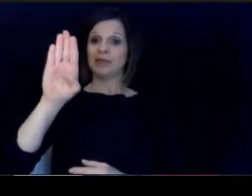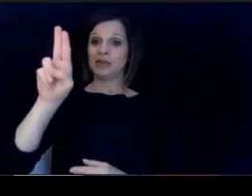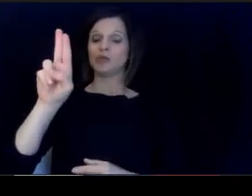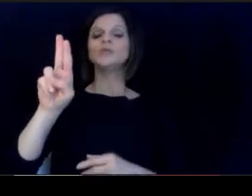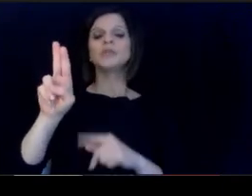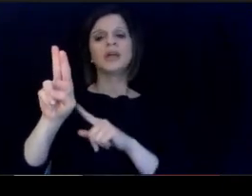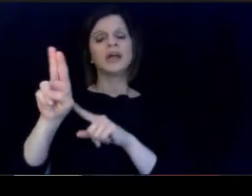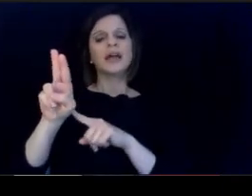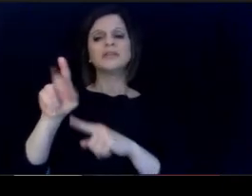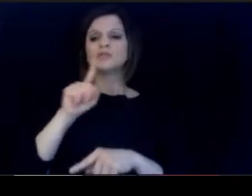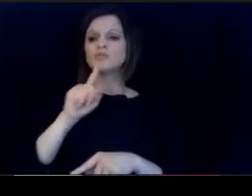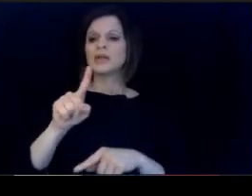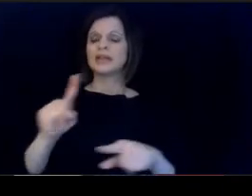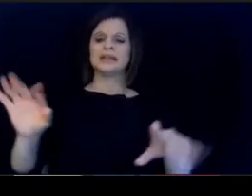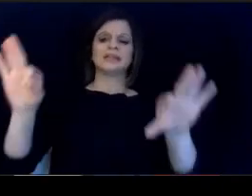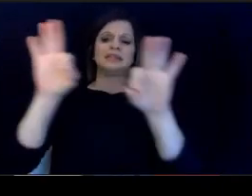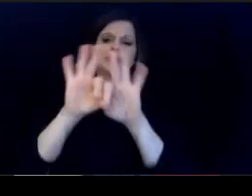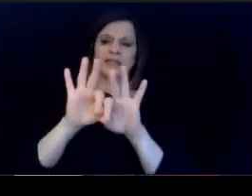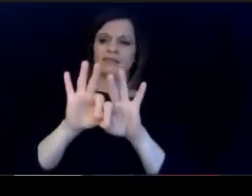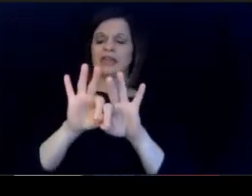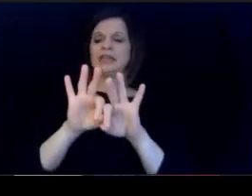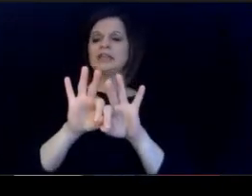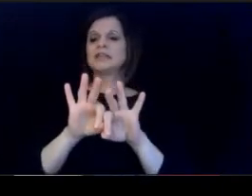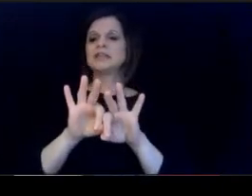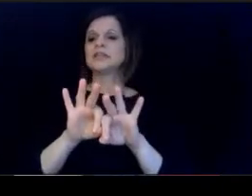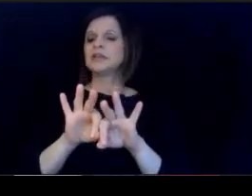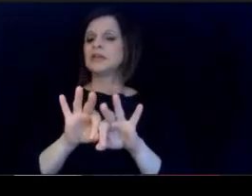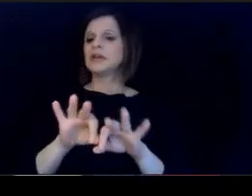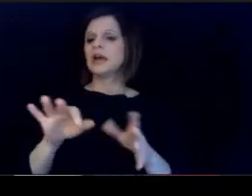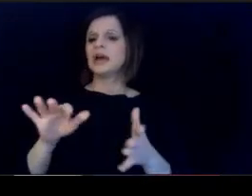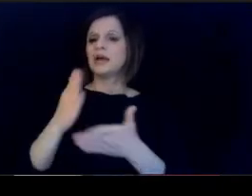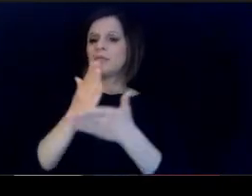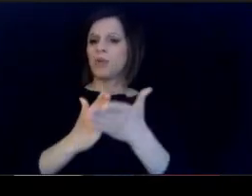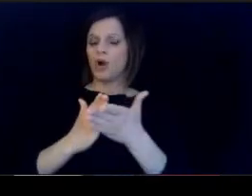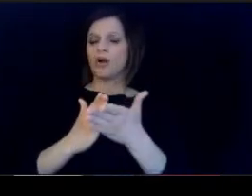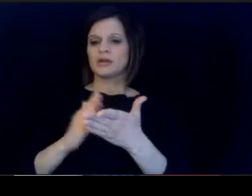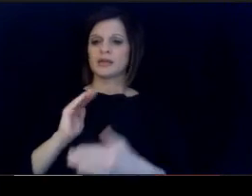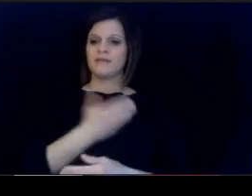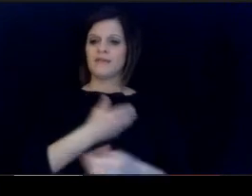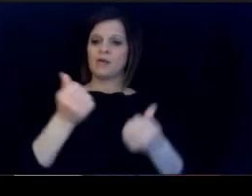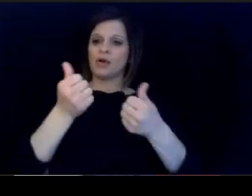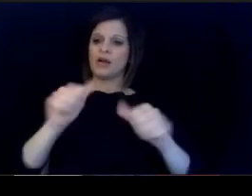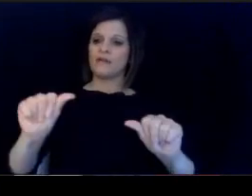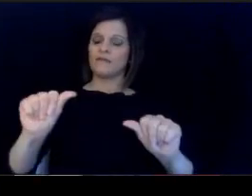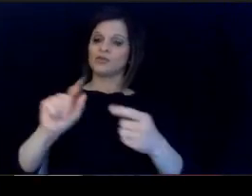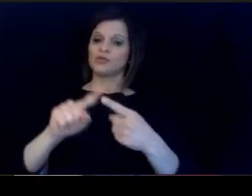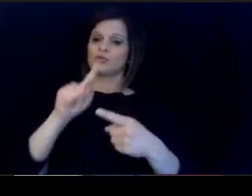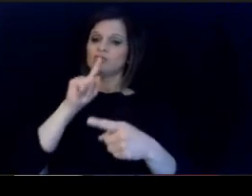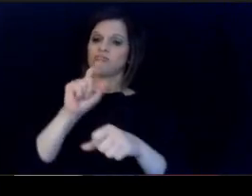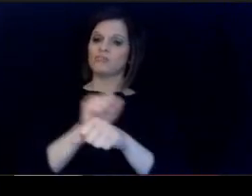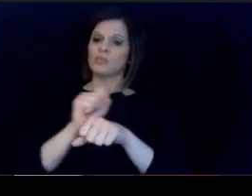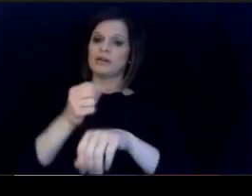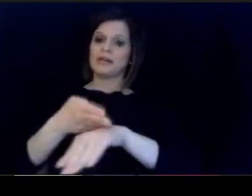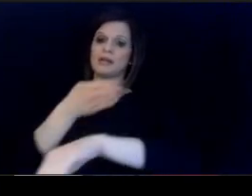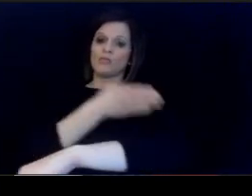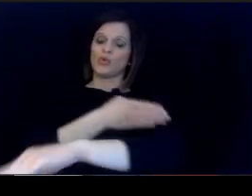a significant strategic. asset in our efforts to improve.